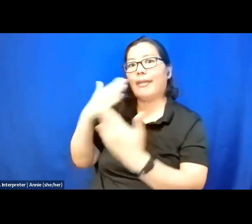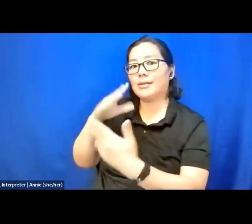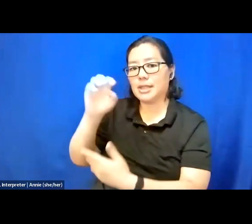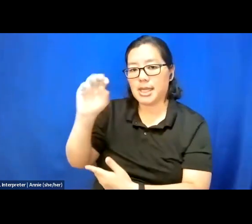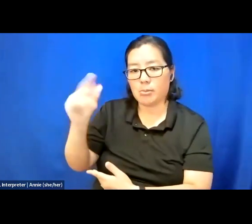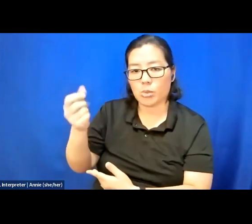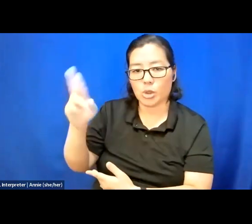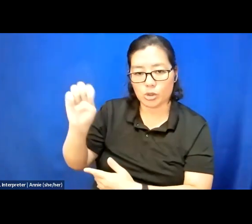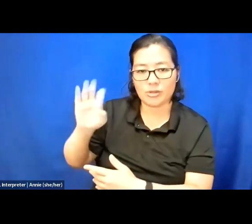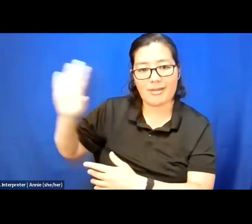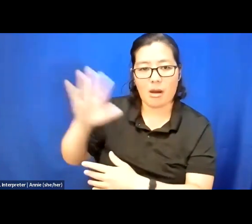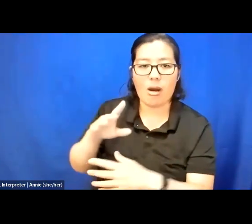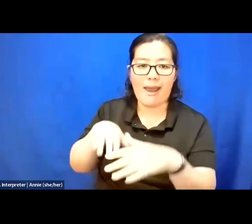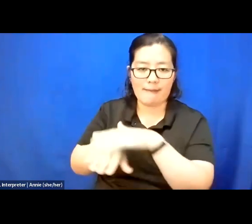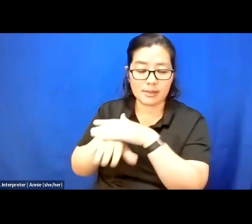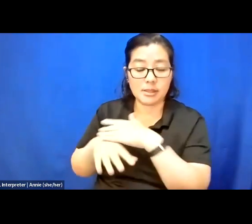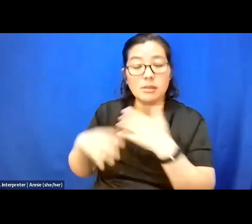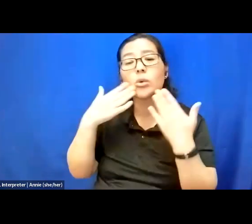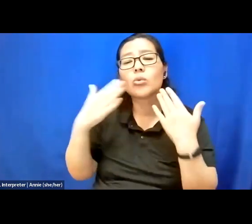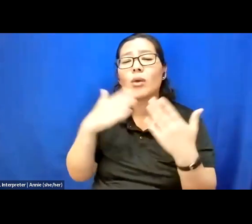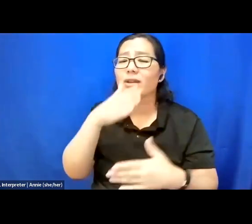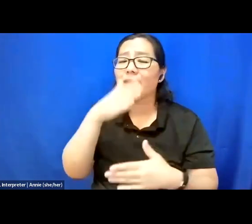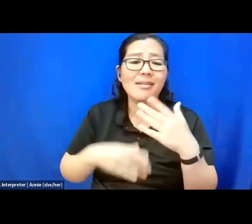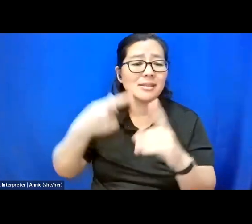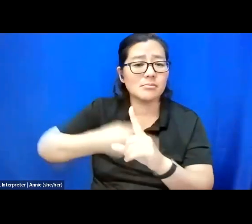We are grateful to end this month sharing this journey with you,